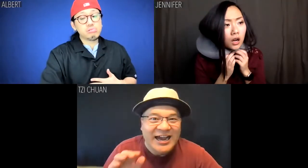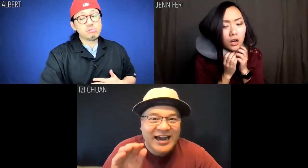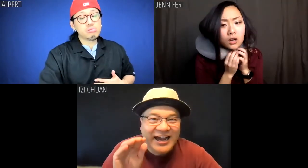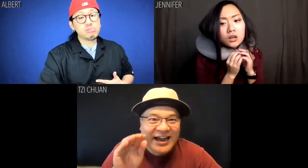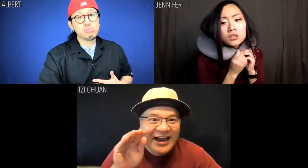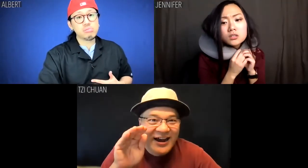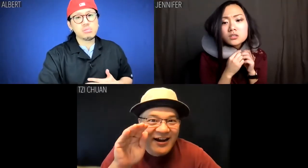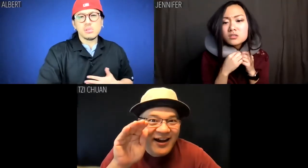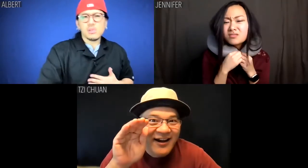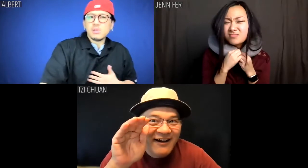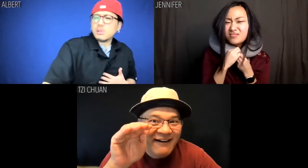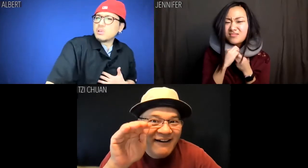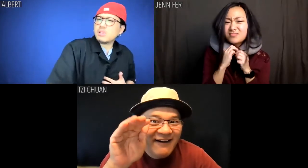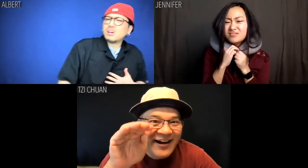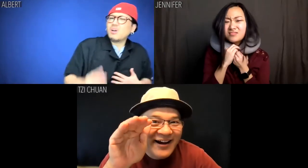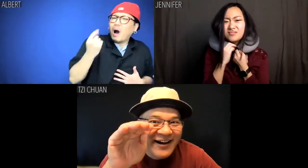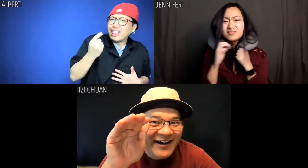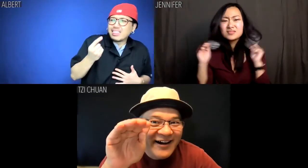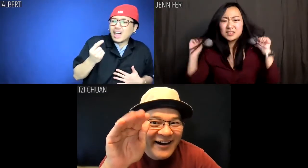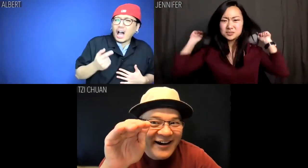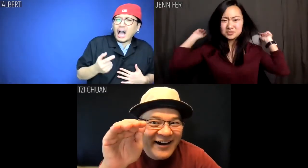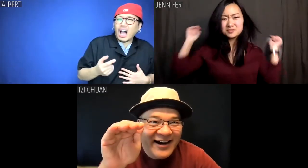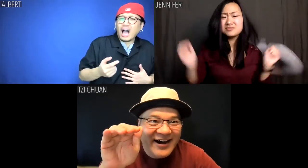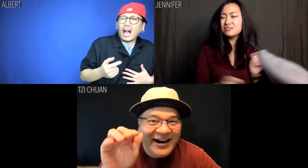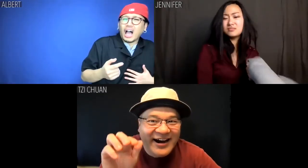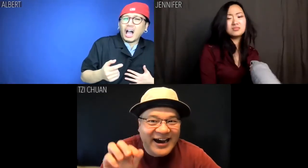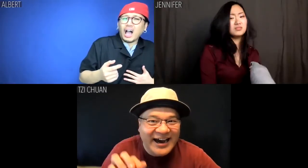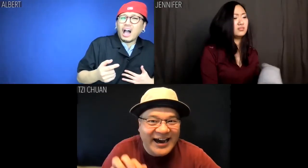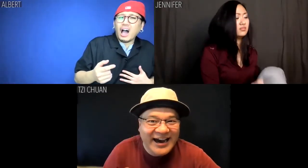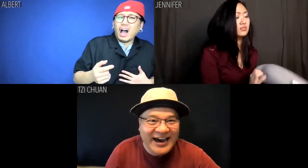Tzi Chuan: Hey! Albert: What the.